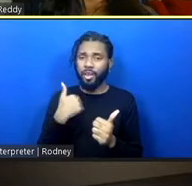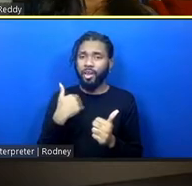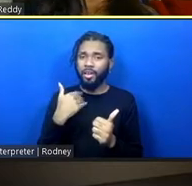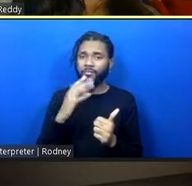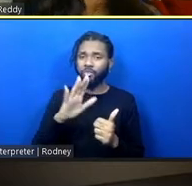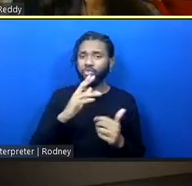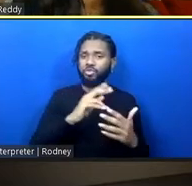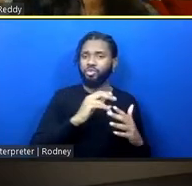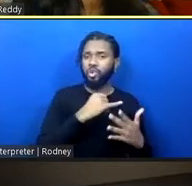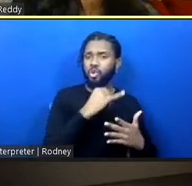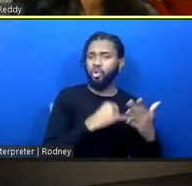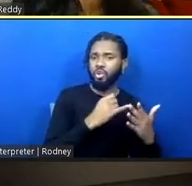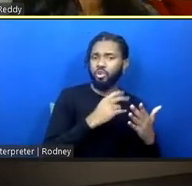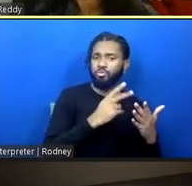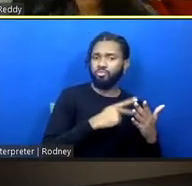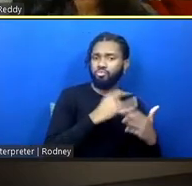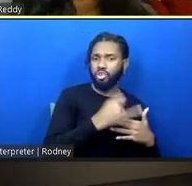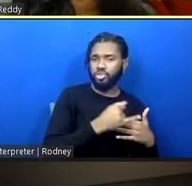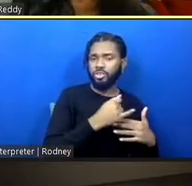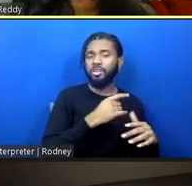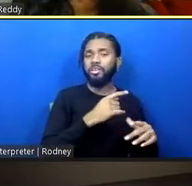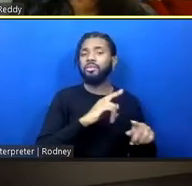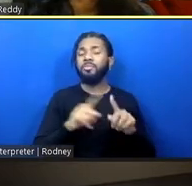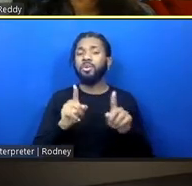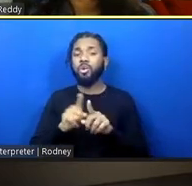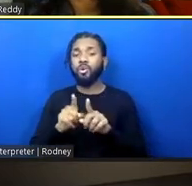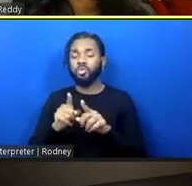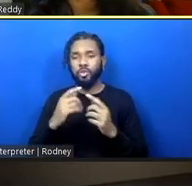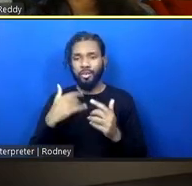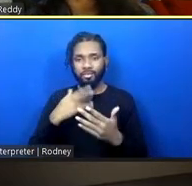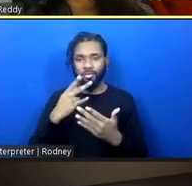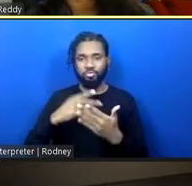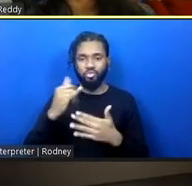artworks, and then there's the project of the relationship-making that develops